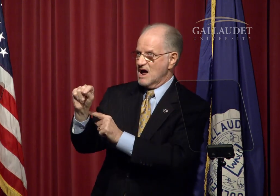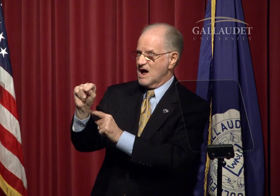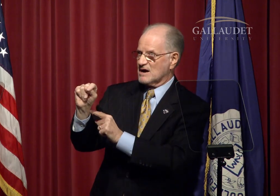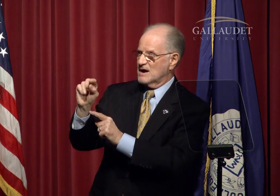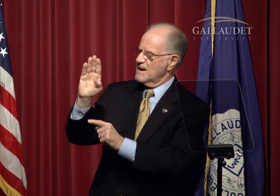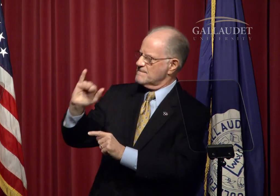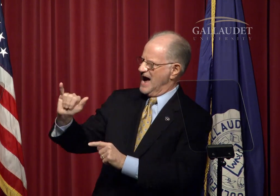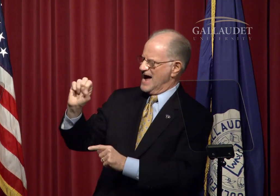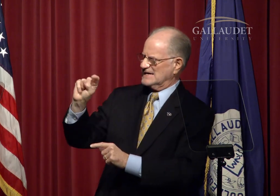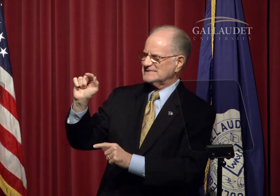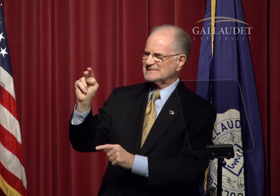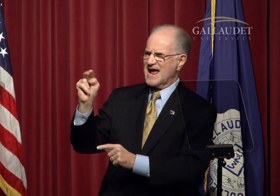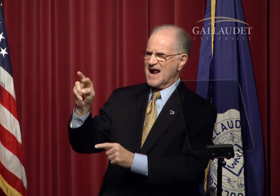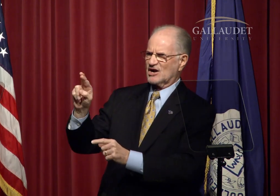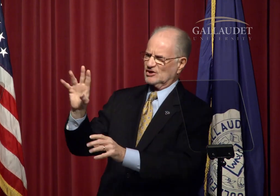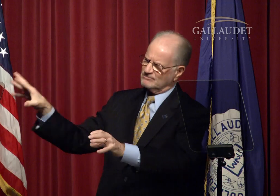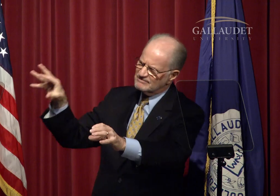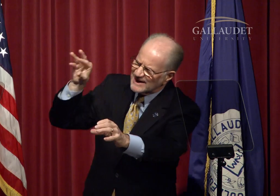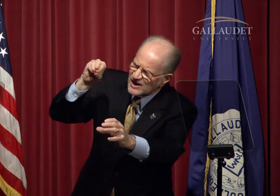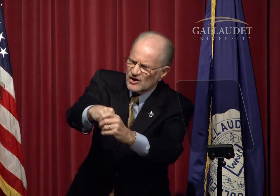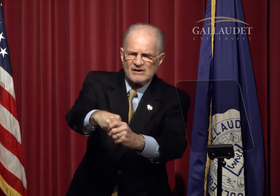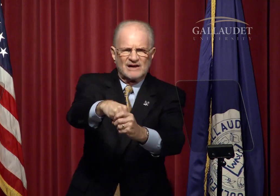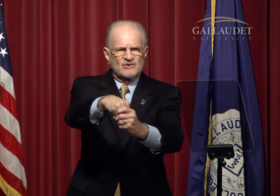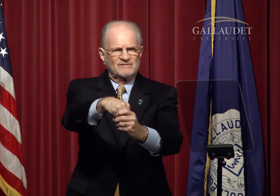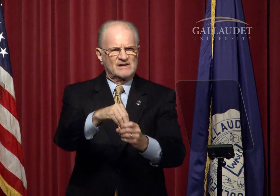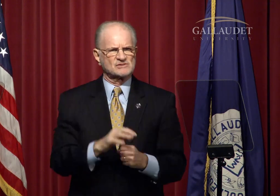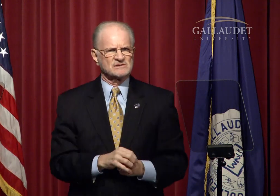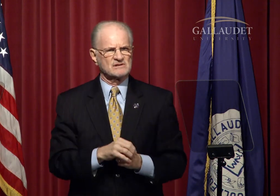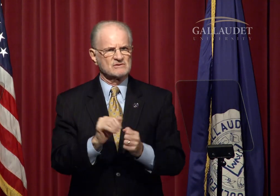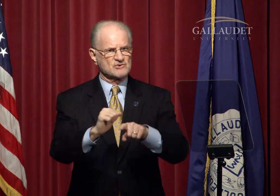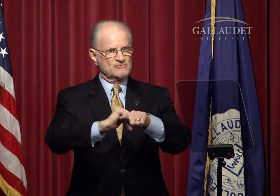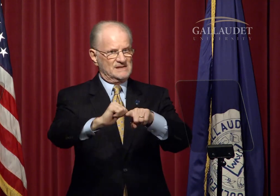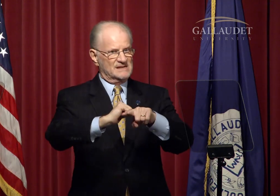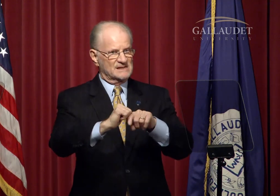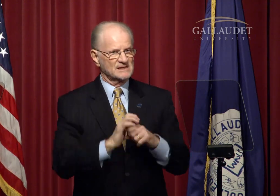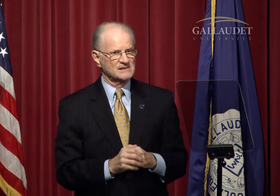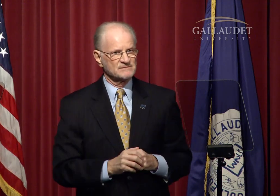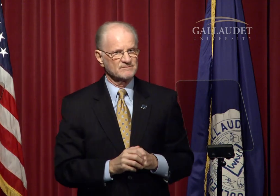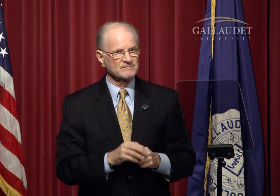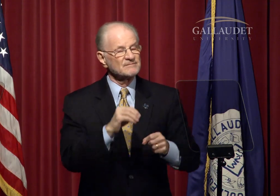Green Dot bystander intervention trainings.